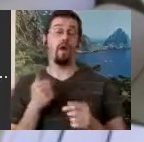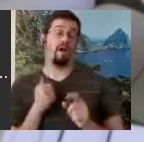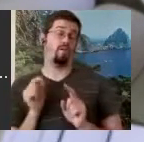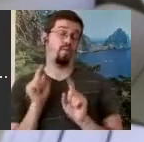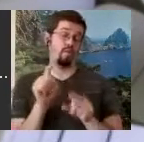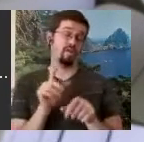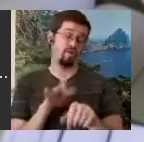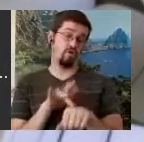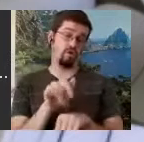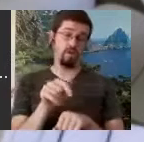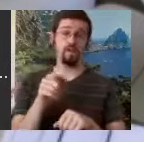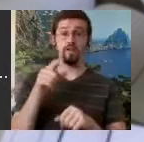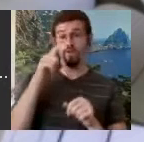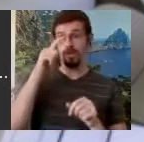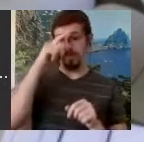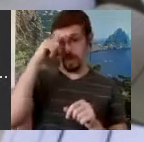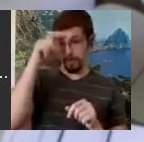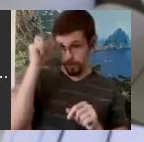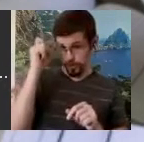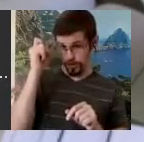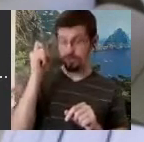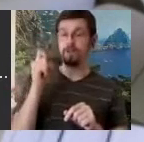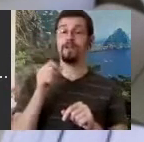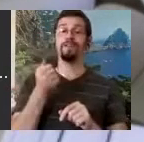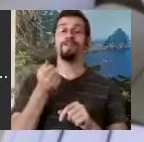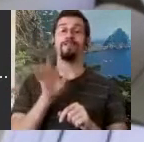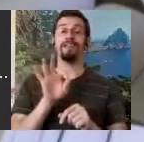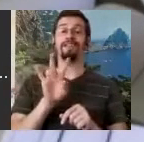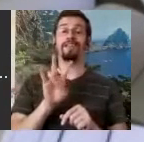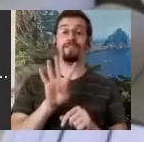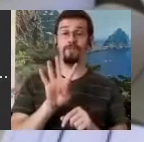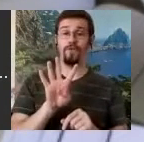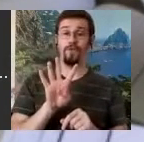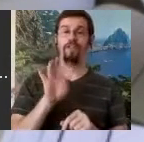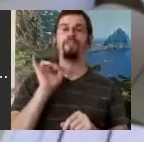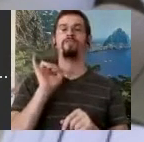of 1974 really is the beginning of the true Sutton Movement